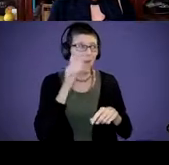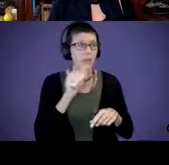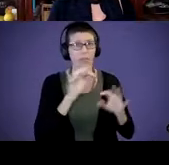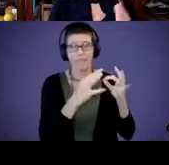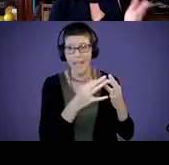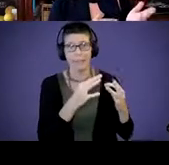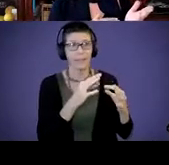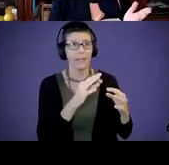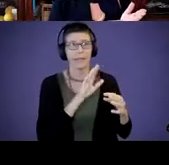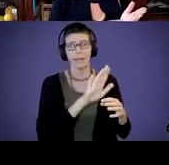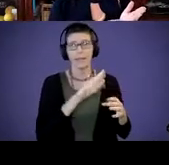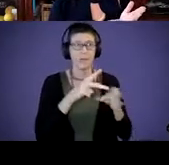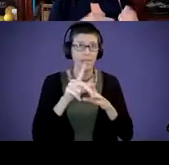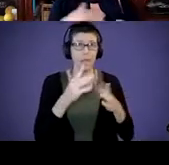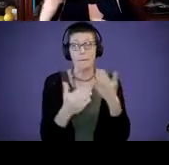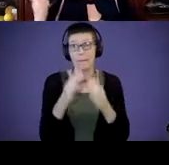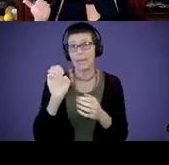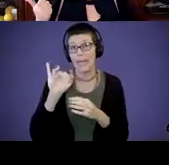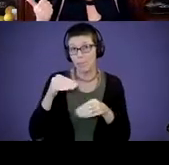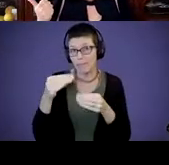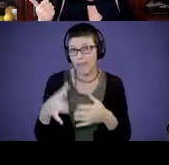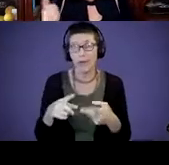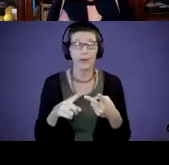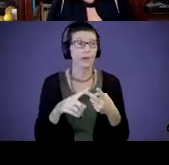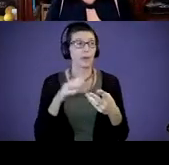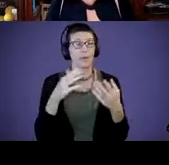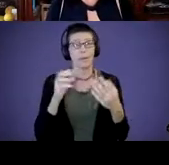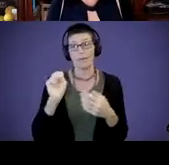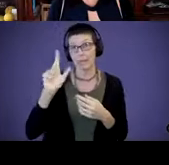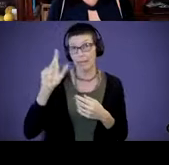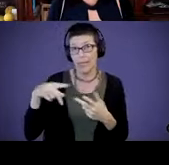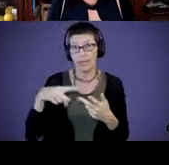Maybe they're an EI provider. Maybe they're an SLP. Maybe they're an audiologist.